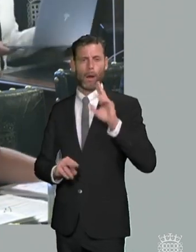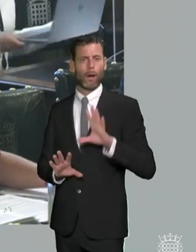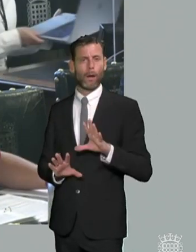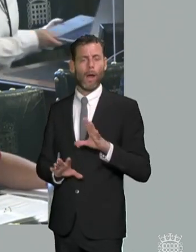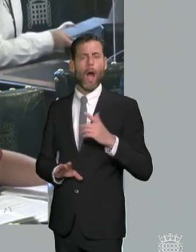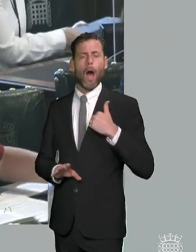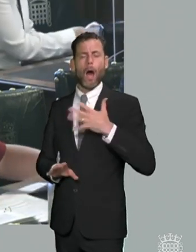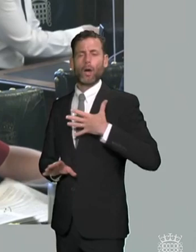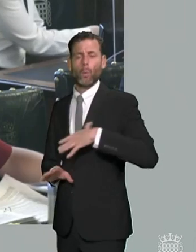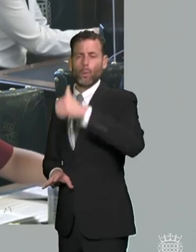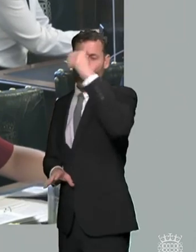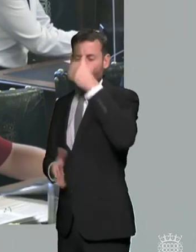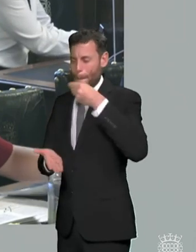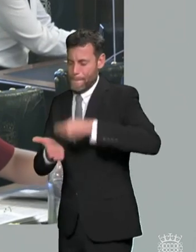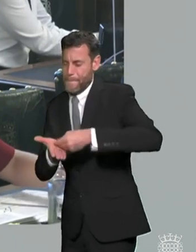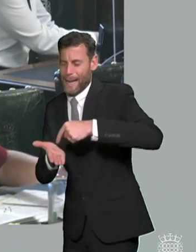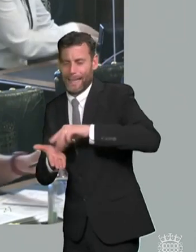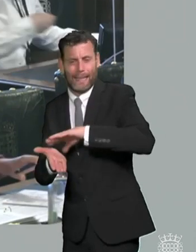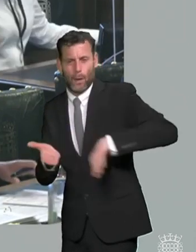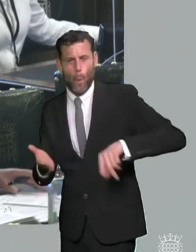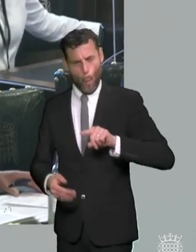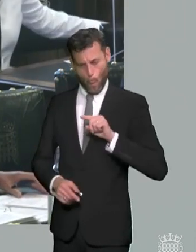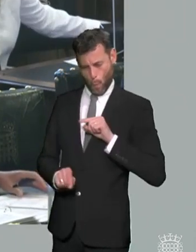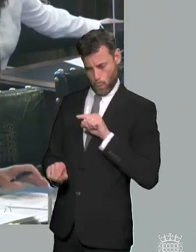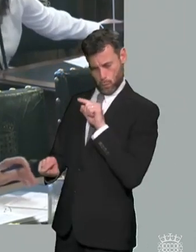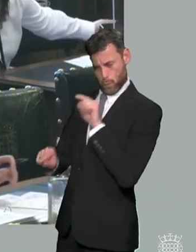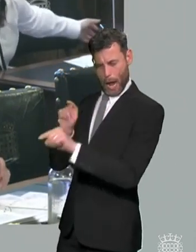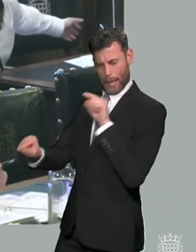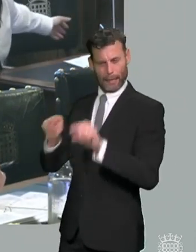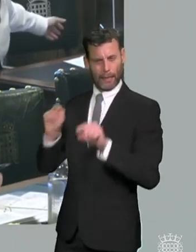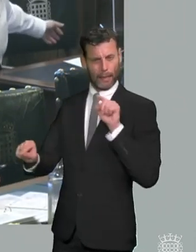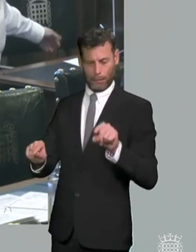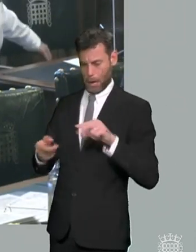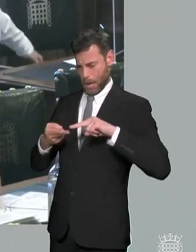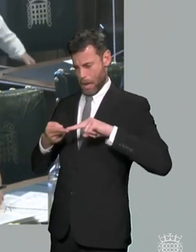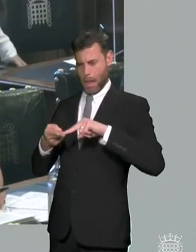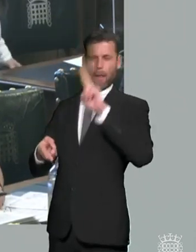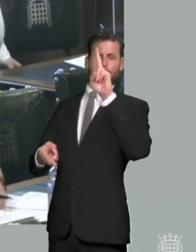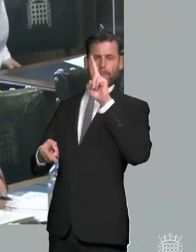money i'm interested in what are the fundamental factors at play here and i'd like to know